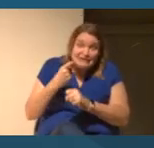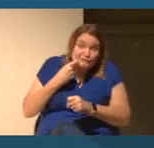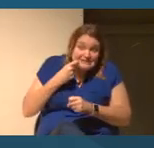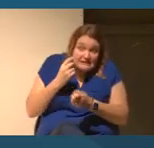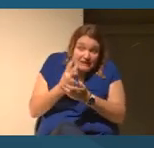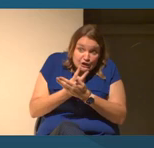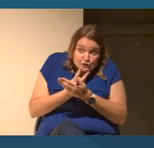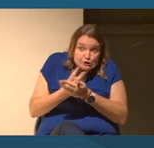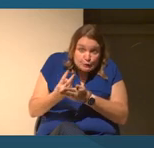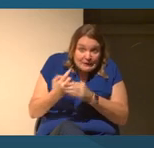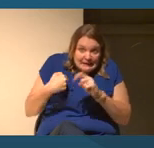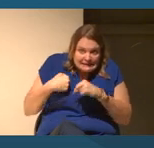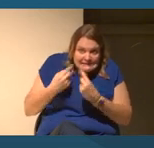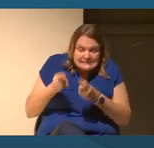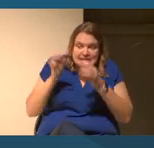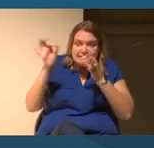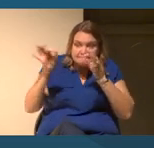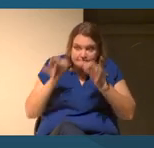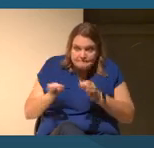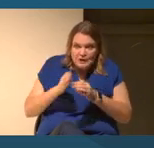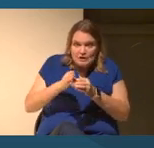explainer videos and we're expanding.